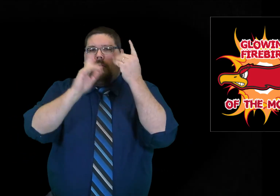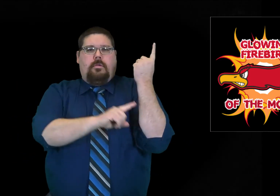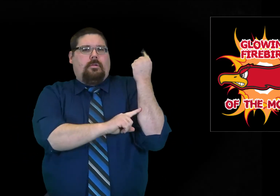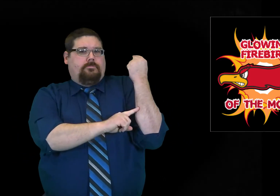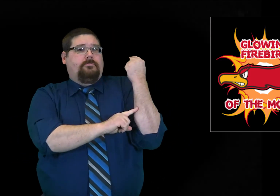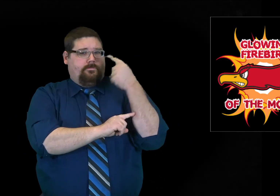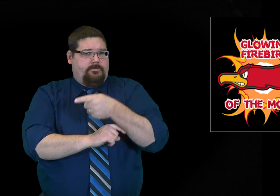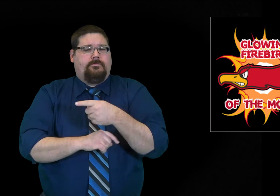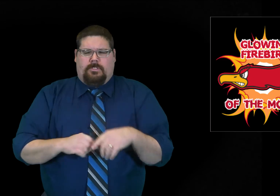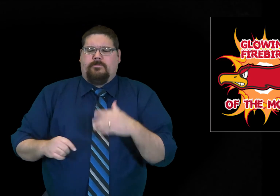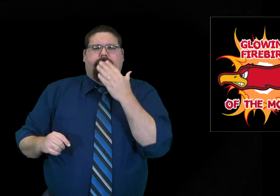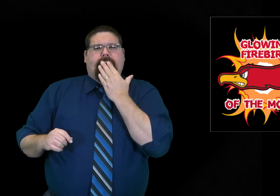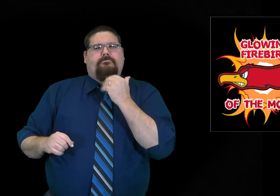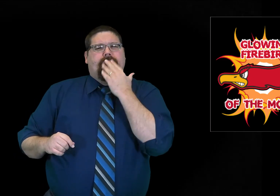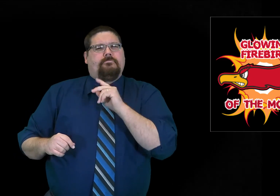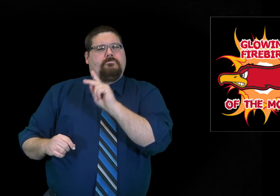This is a huge improvement from last year.